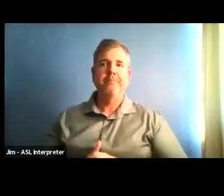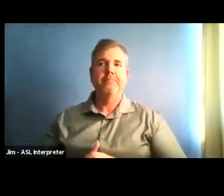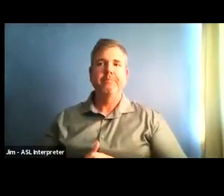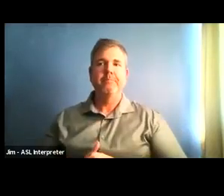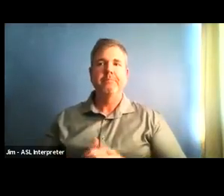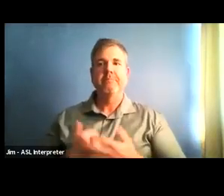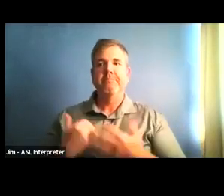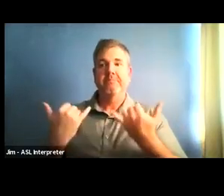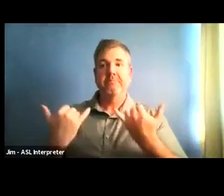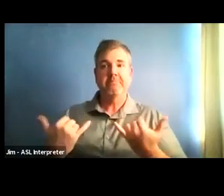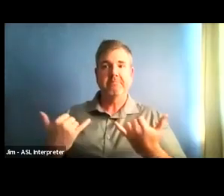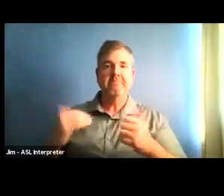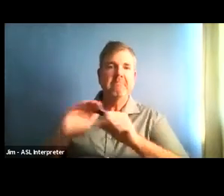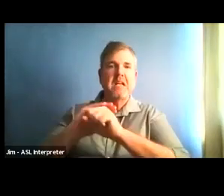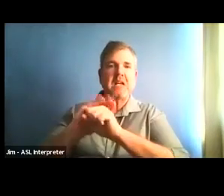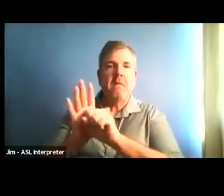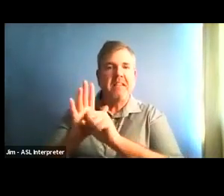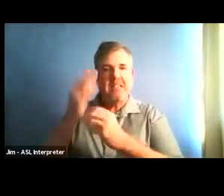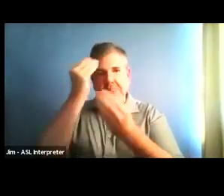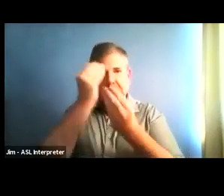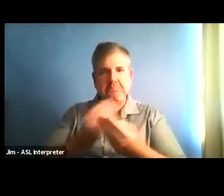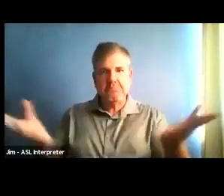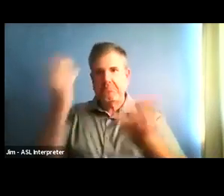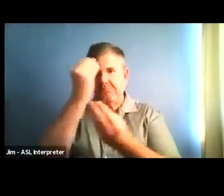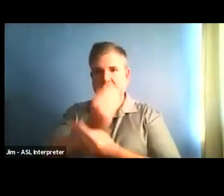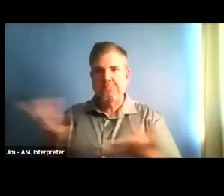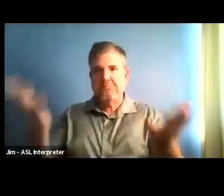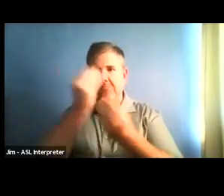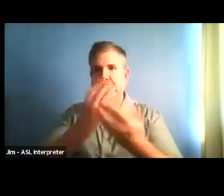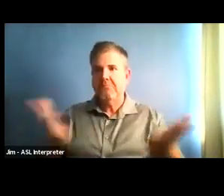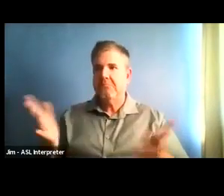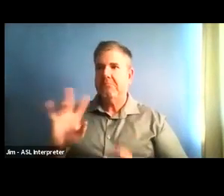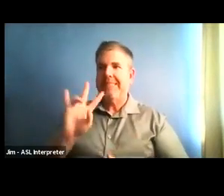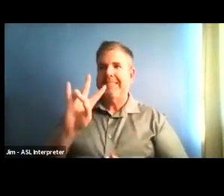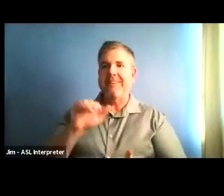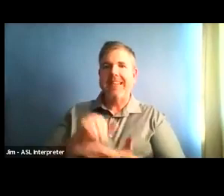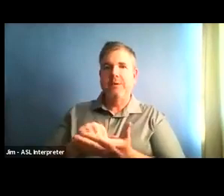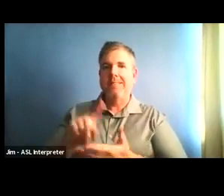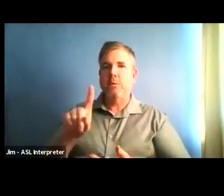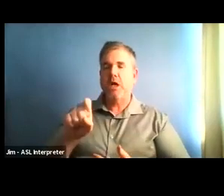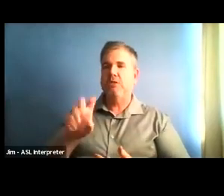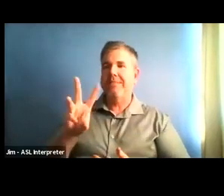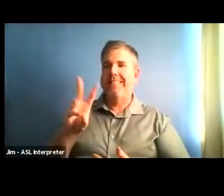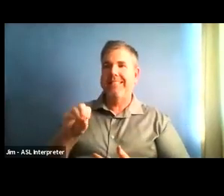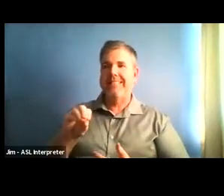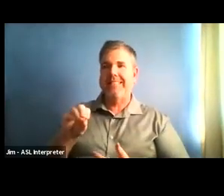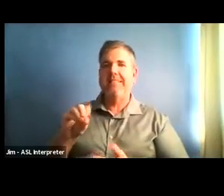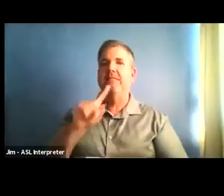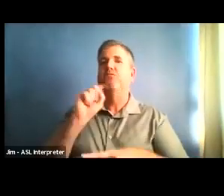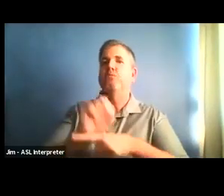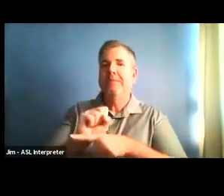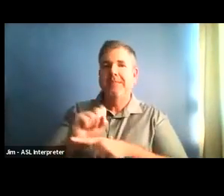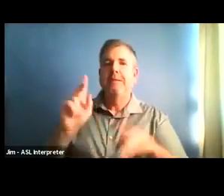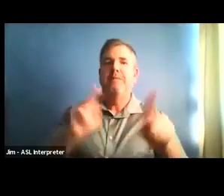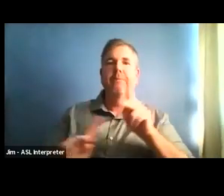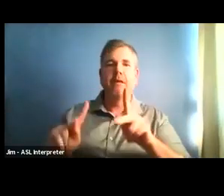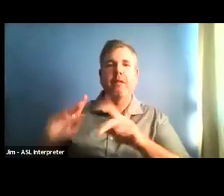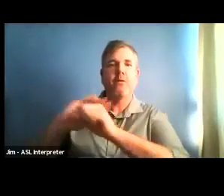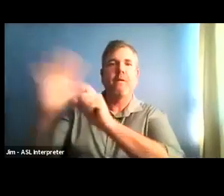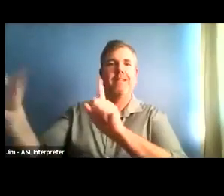we now have seven thousand one hundred and sixty confirmed cases in Sonoma County, up 40 cases in the previous twenty four hours.